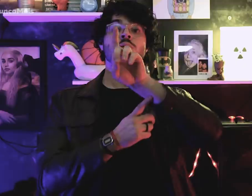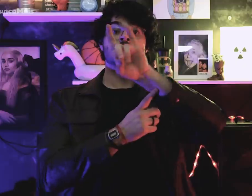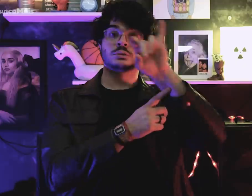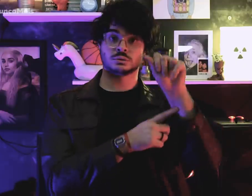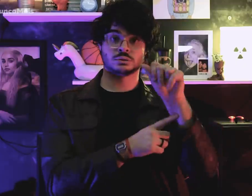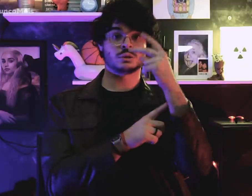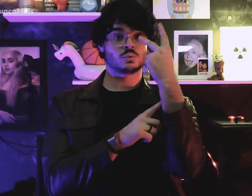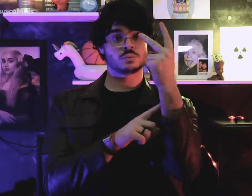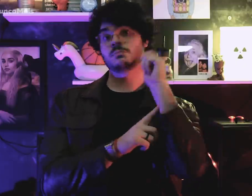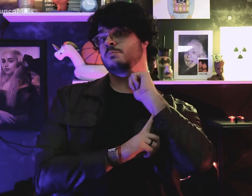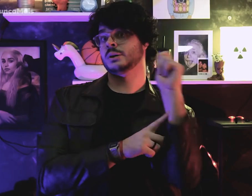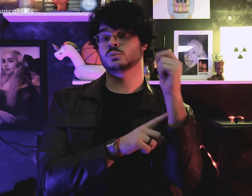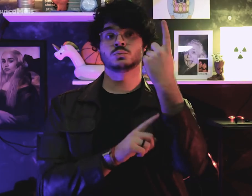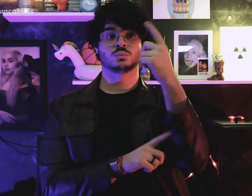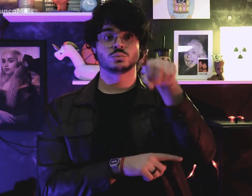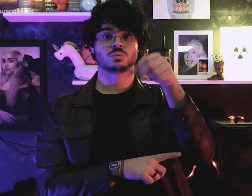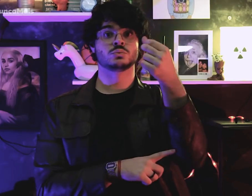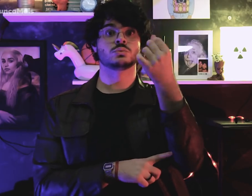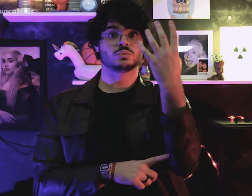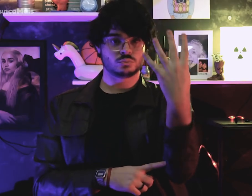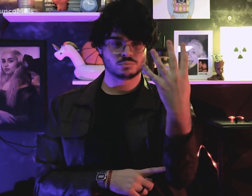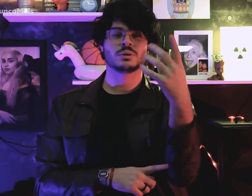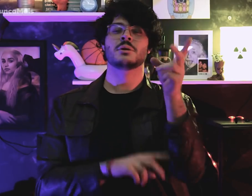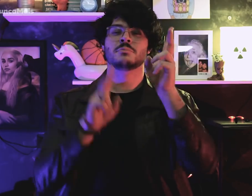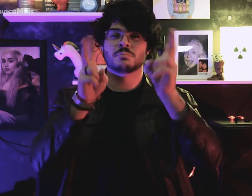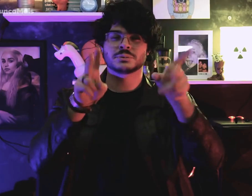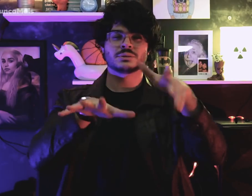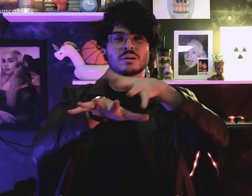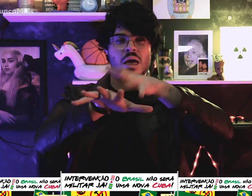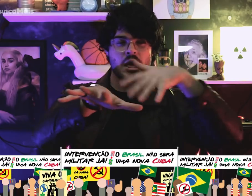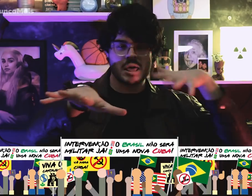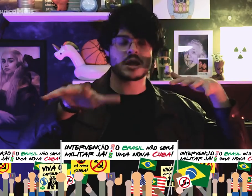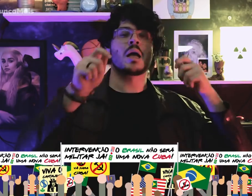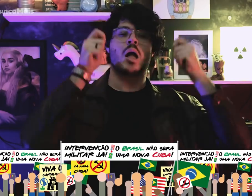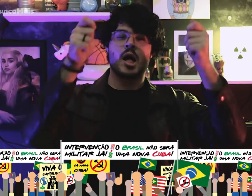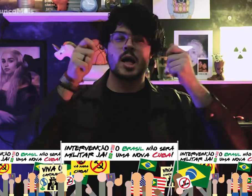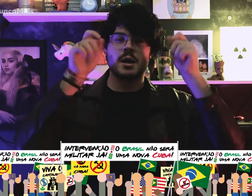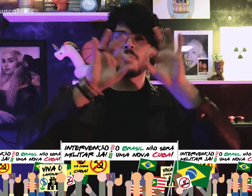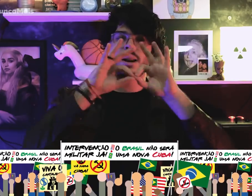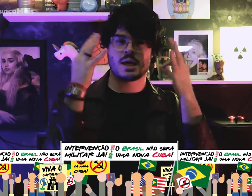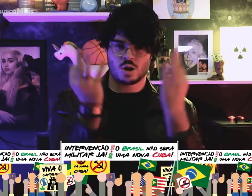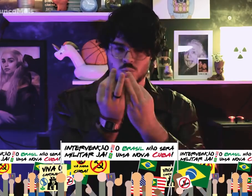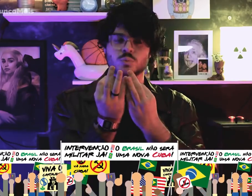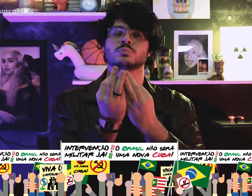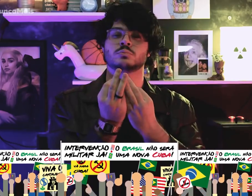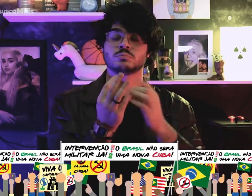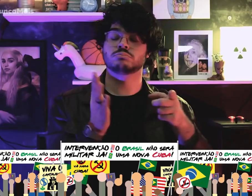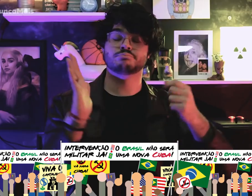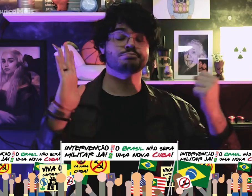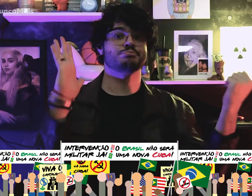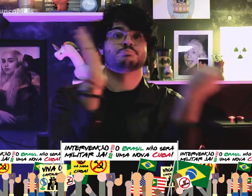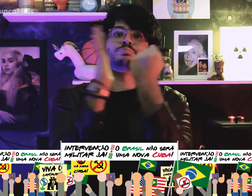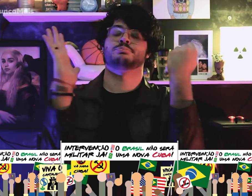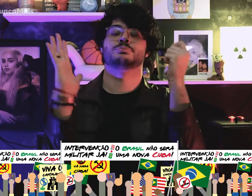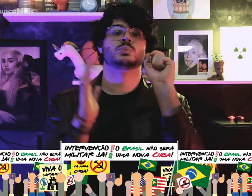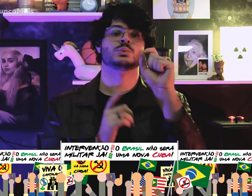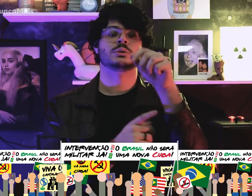On April 2, 1964, the public demonstrations of the march family became known